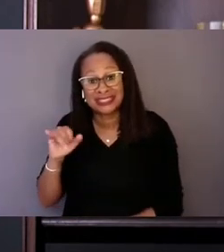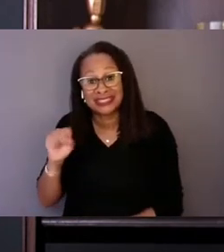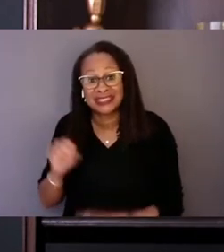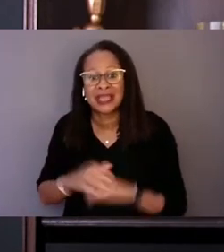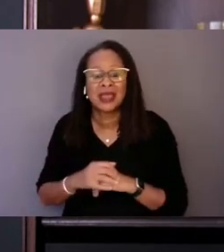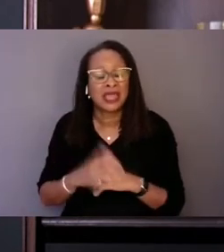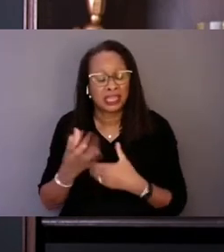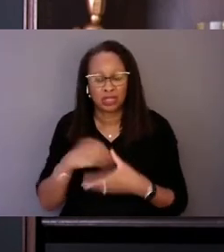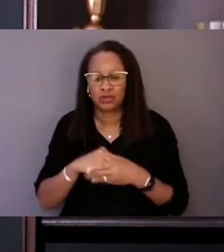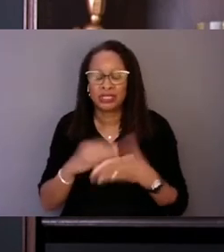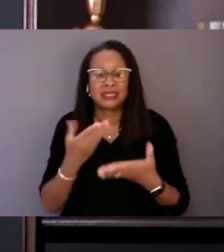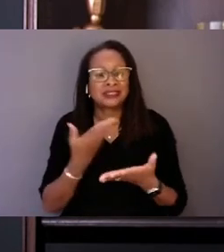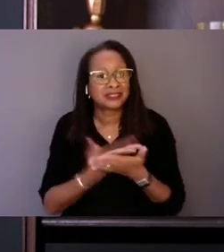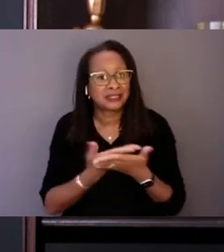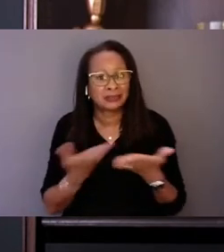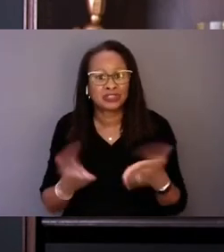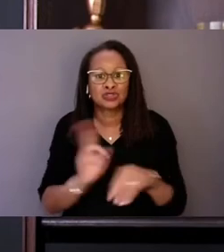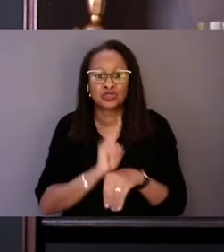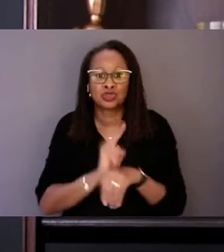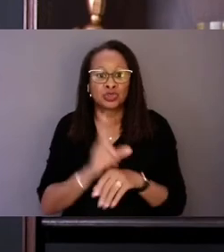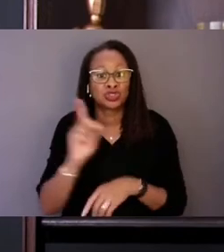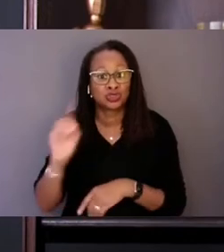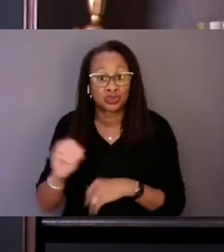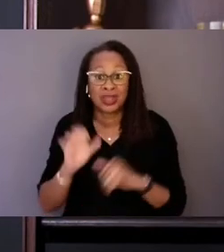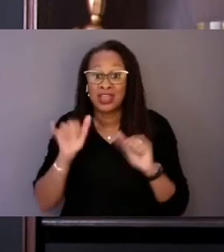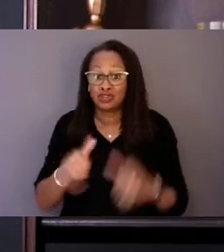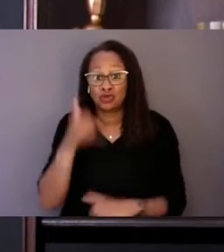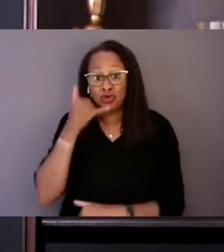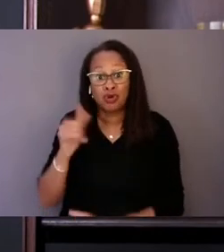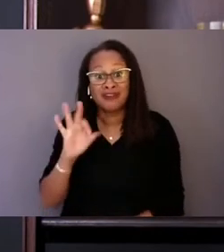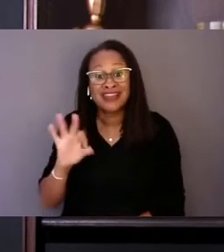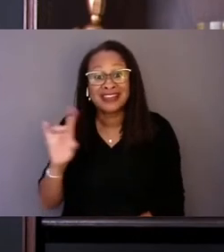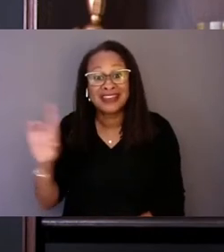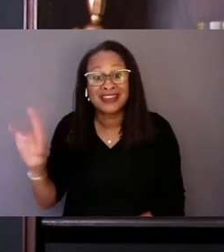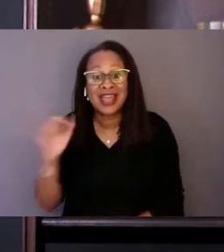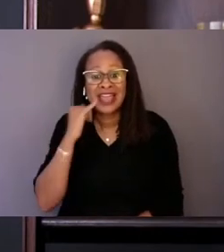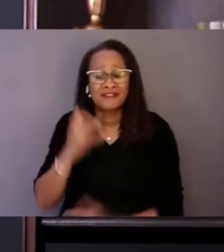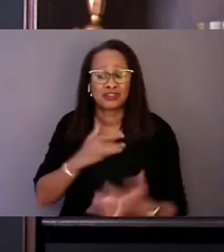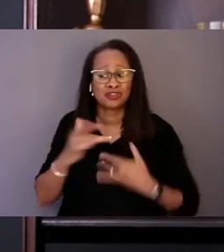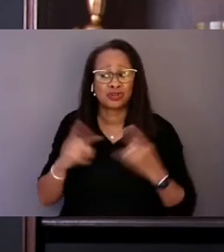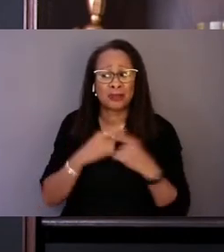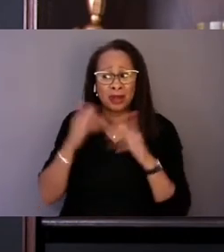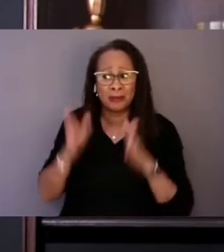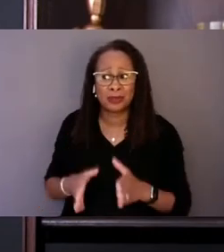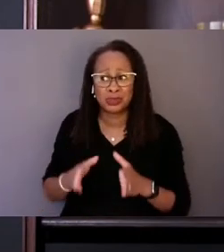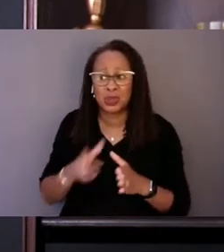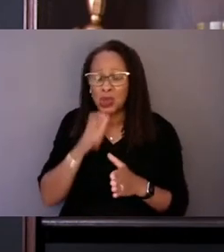People can also dial 988 if they are worried about a loved one who may need crisis support.